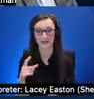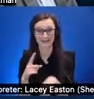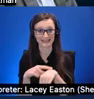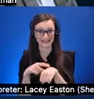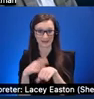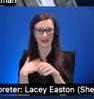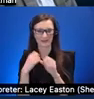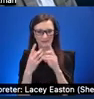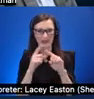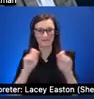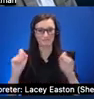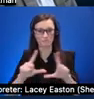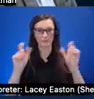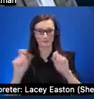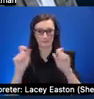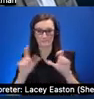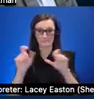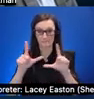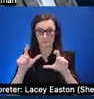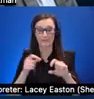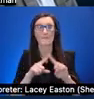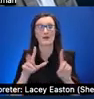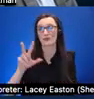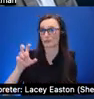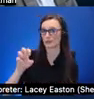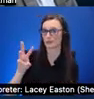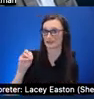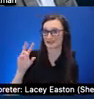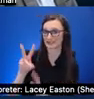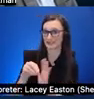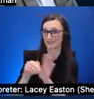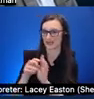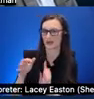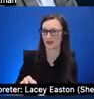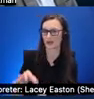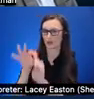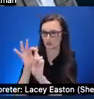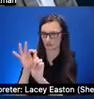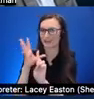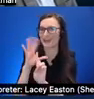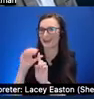and then 360 video is actually at this very unique uh challenging corner which is it's